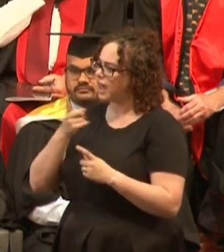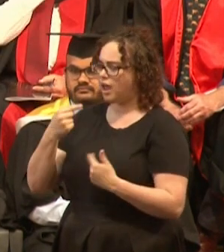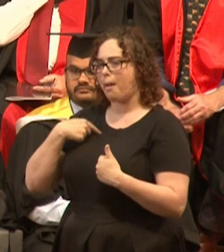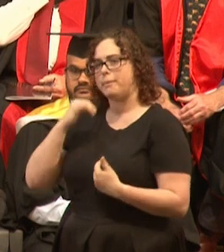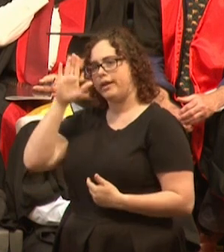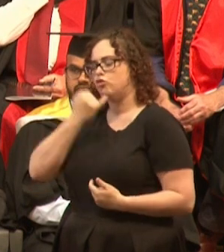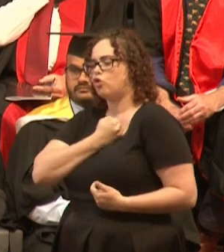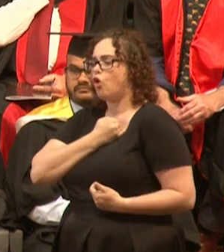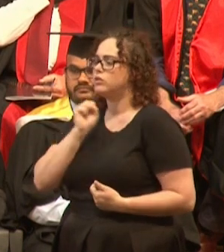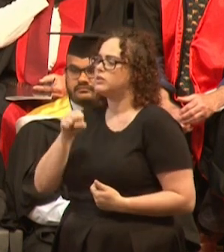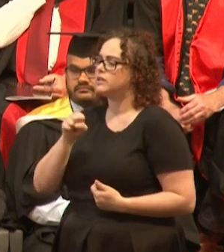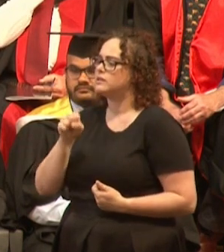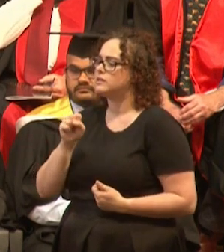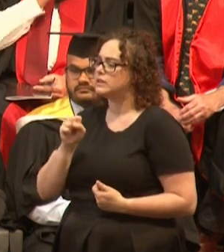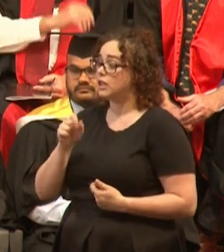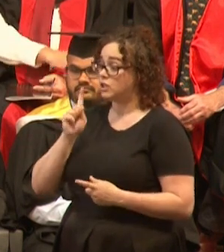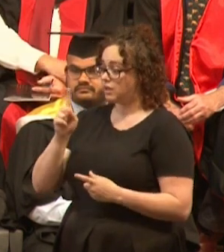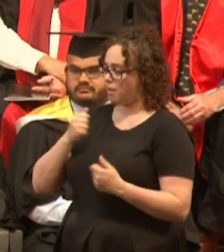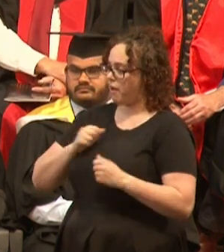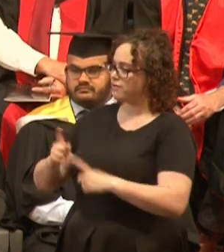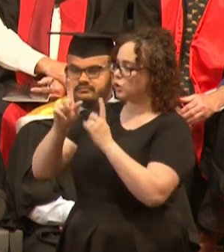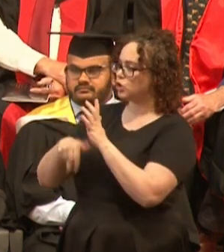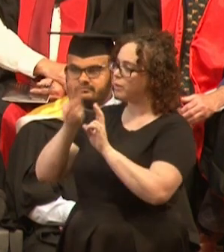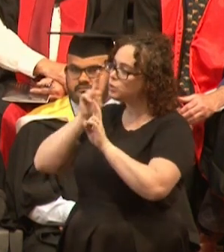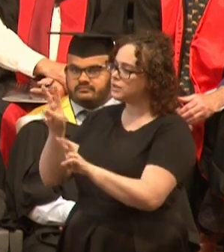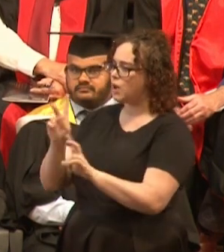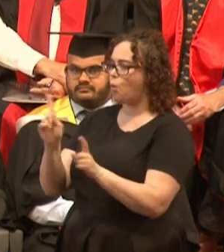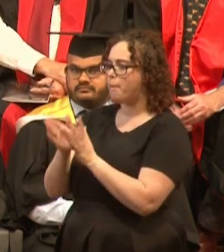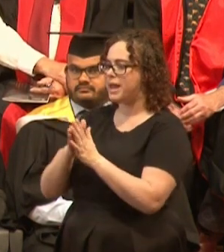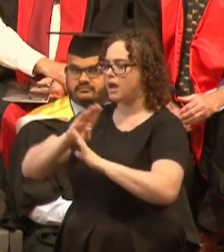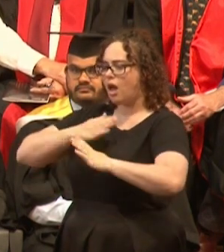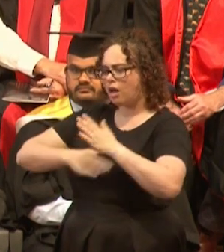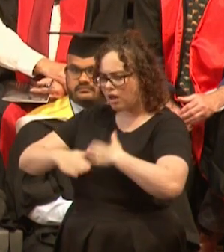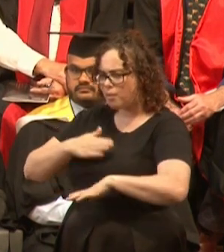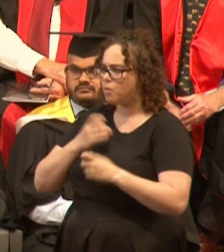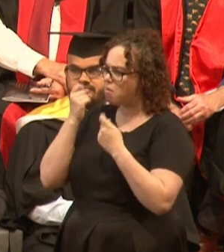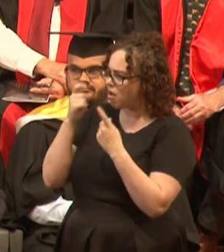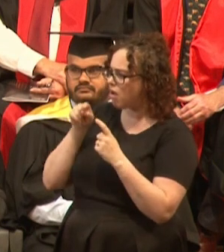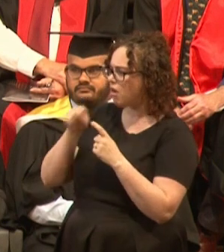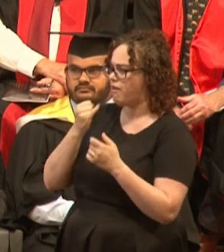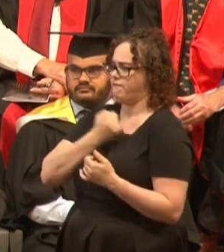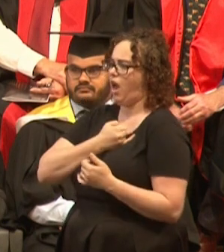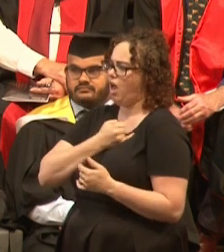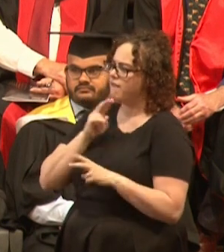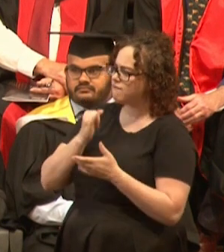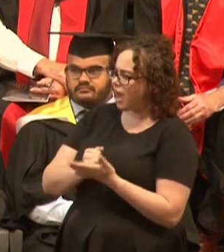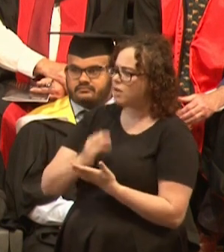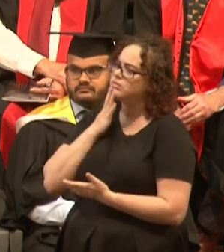to learn what humility looks like, and, you know, I was grateful that I didn't have